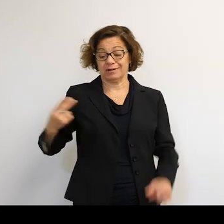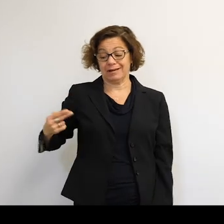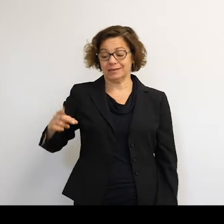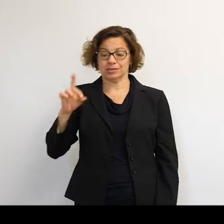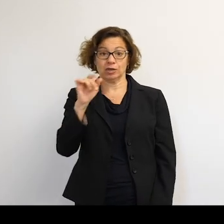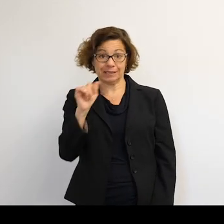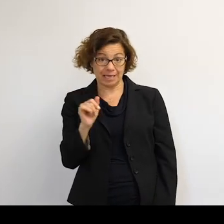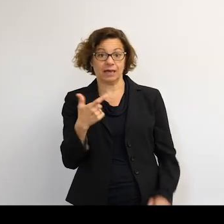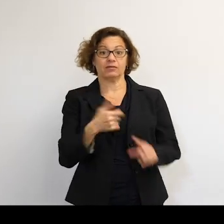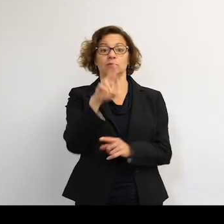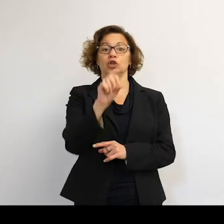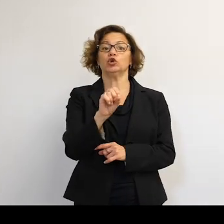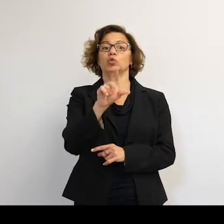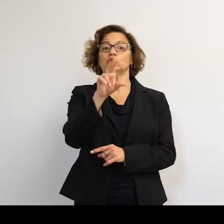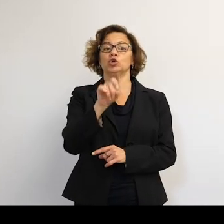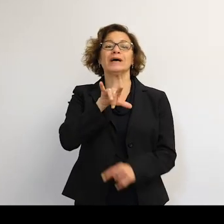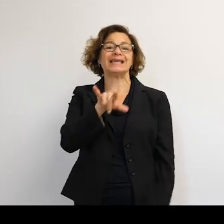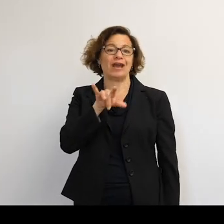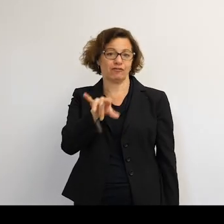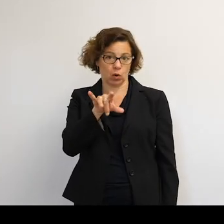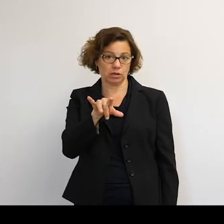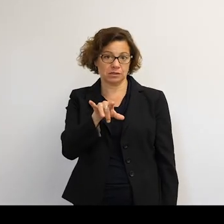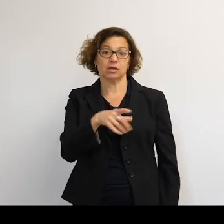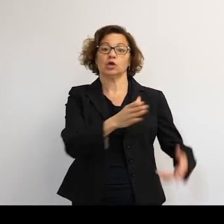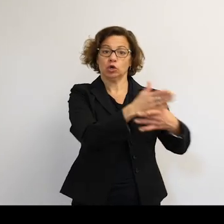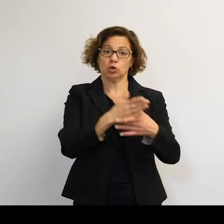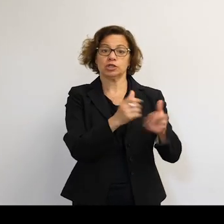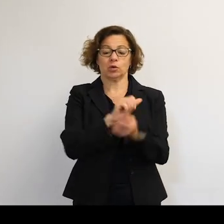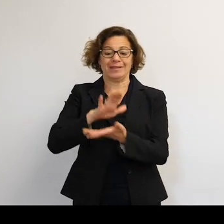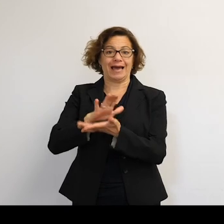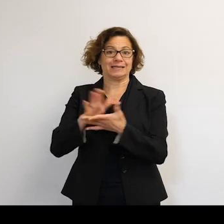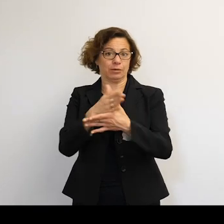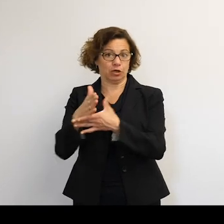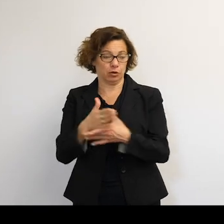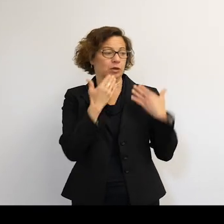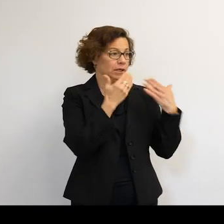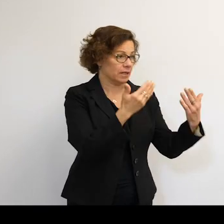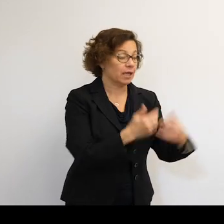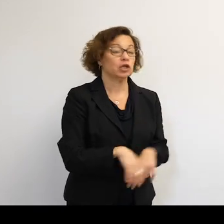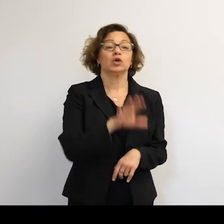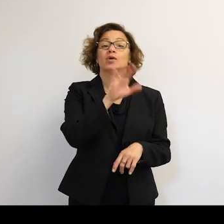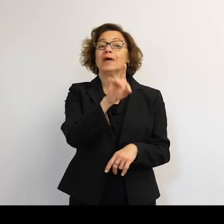Force who graciously share it with the academic community. Without the data, my work is--